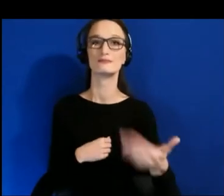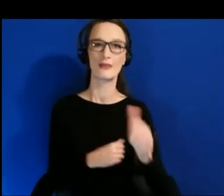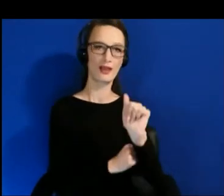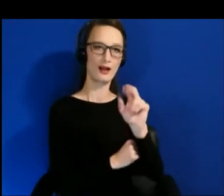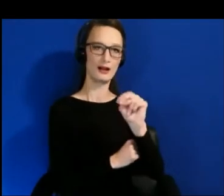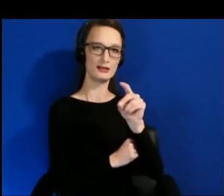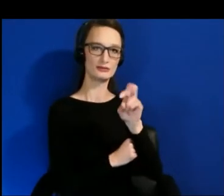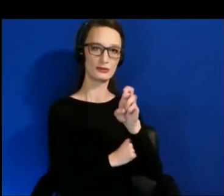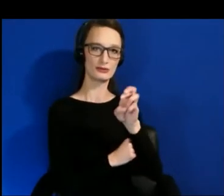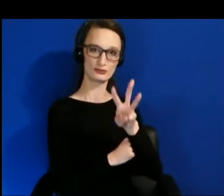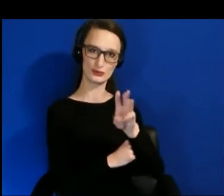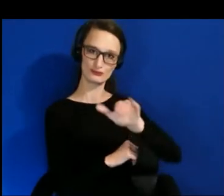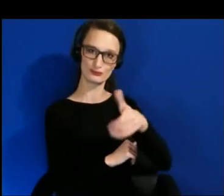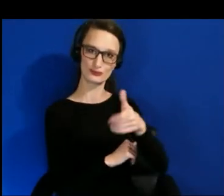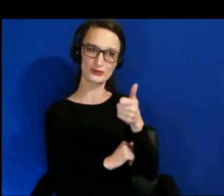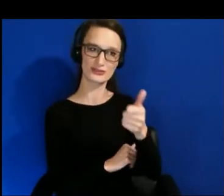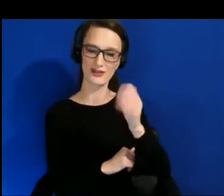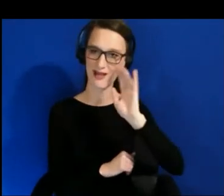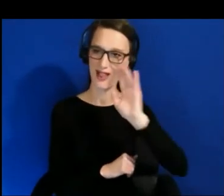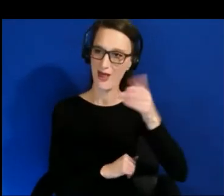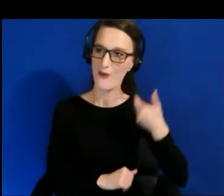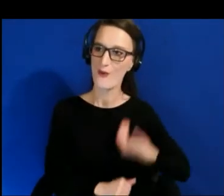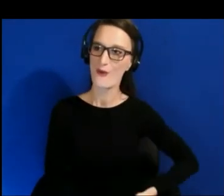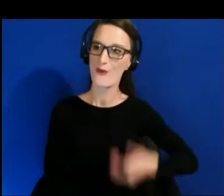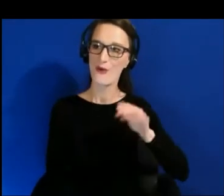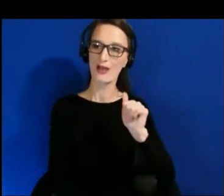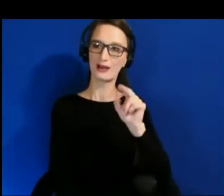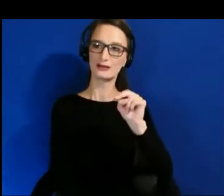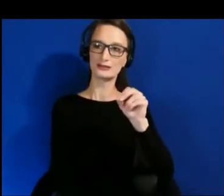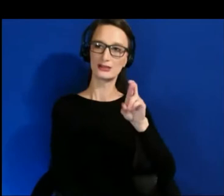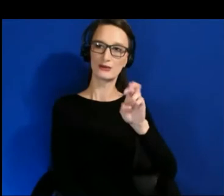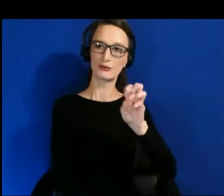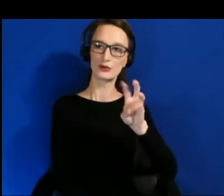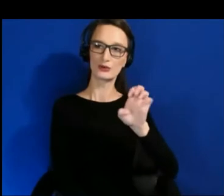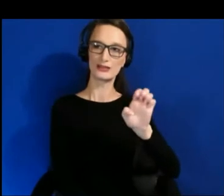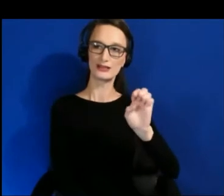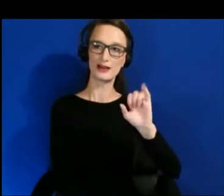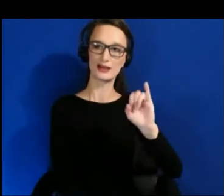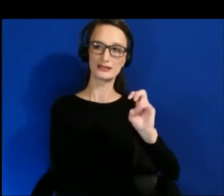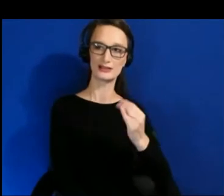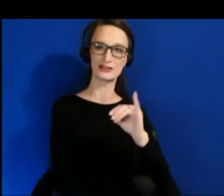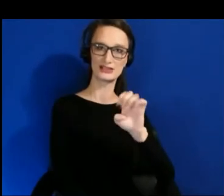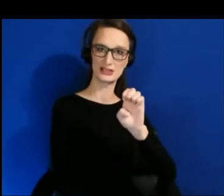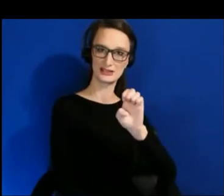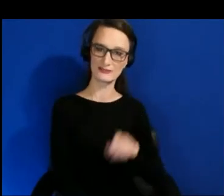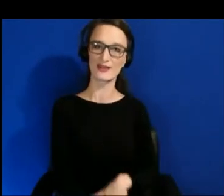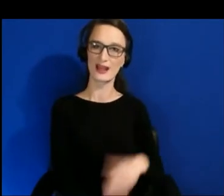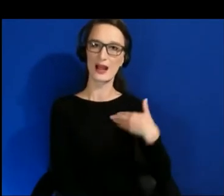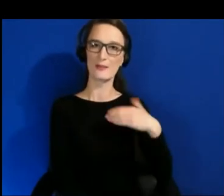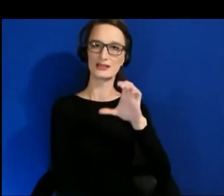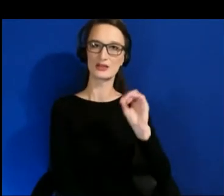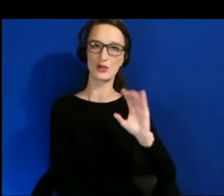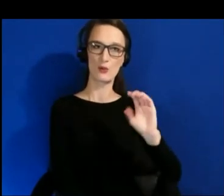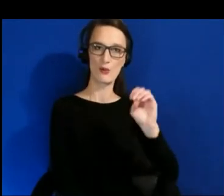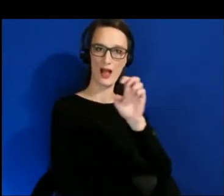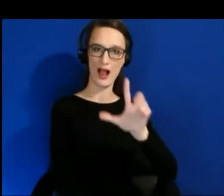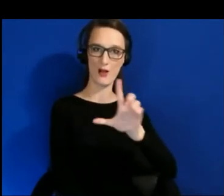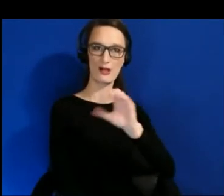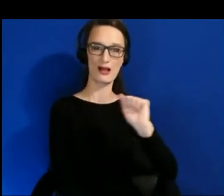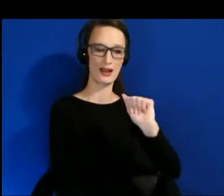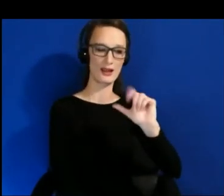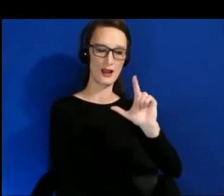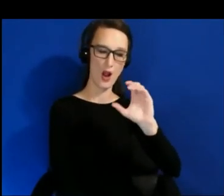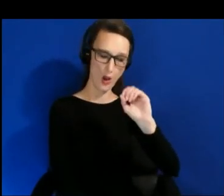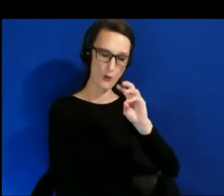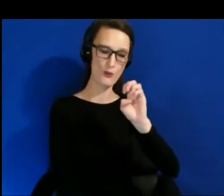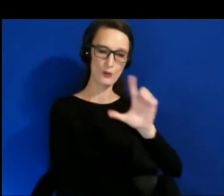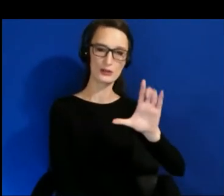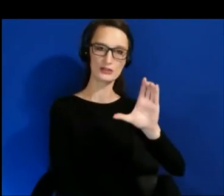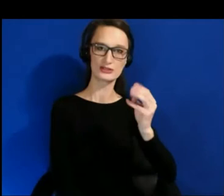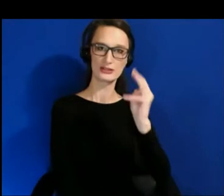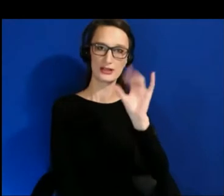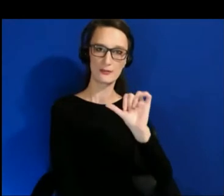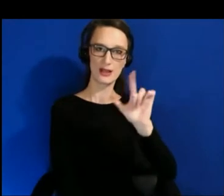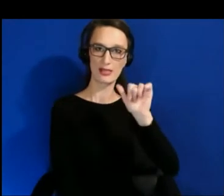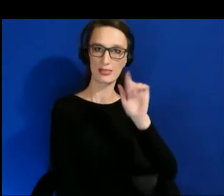Hi, yes, thank you, I’m Andrew Eiche, the COOwl and cable slinger at Owlchemy Labs, we a XR studio are building